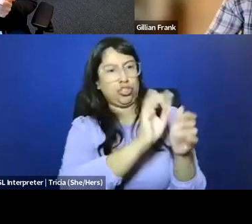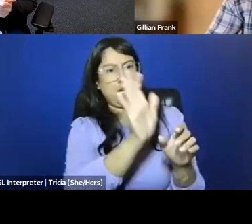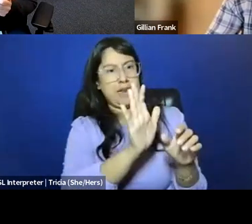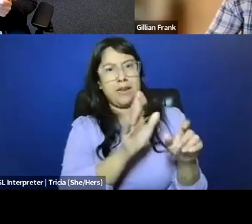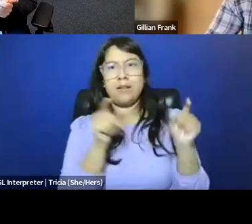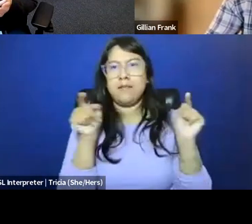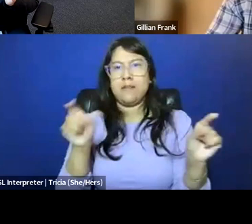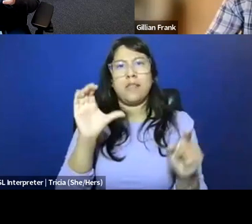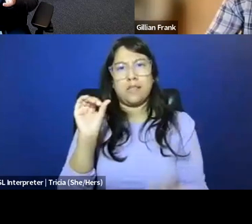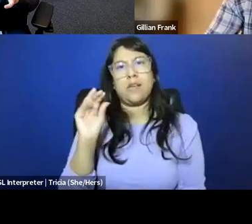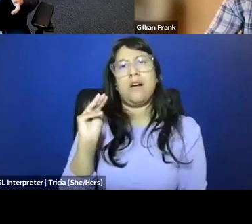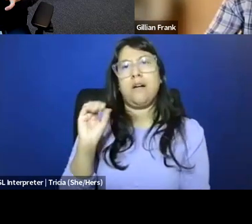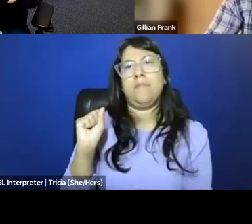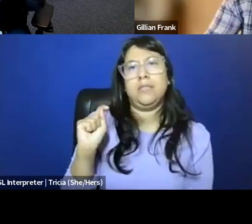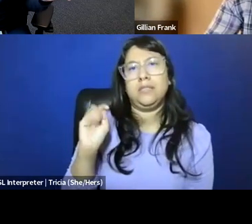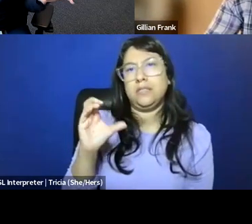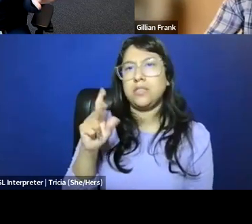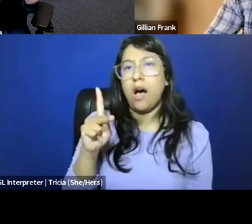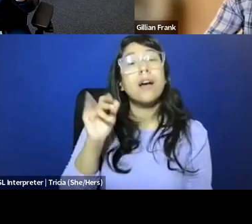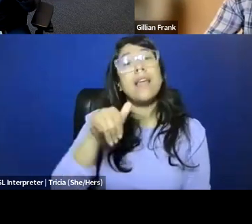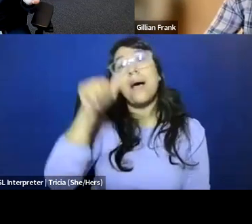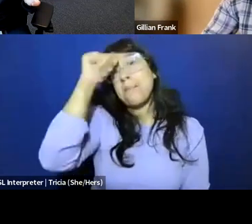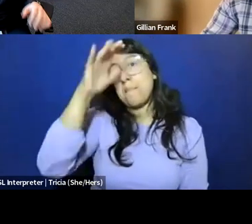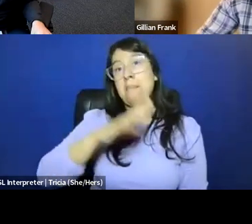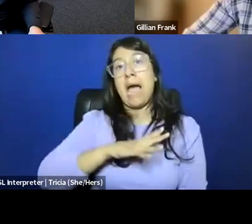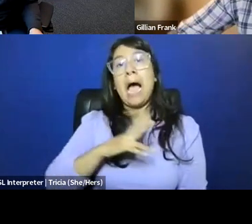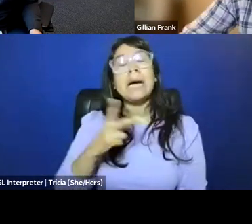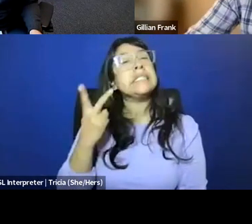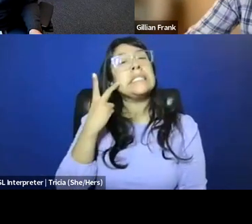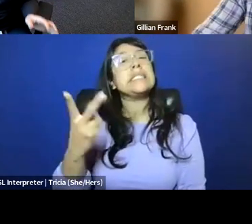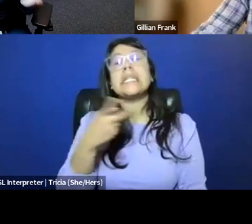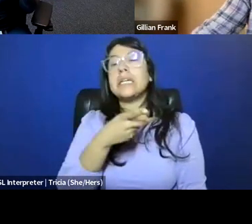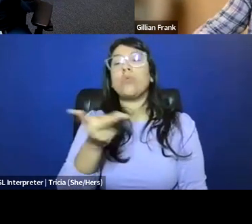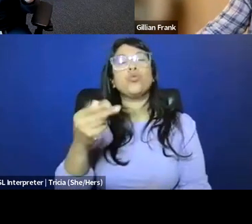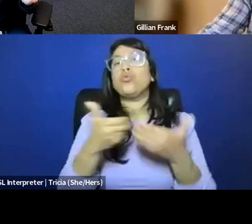of Comstock, when especially because clearly, he did not see those as divergent.